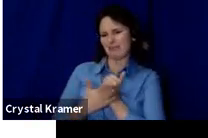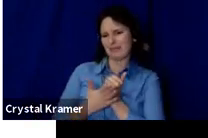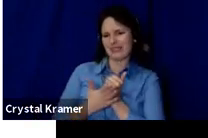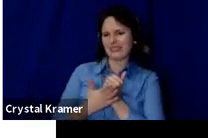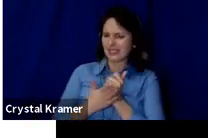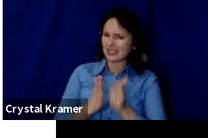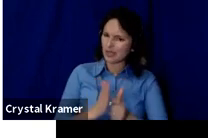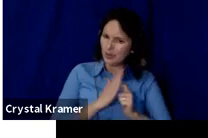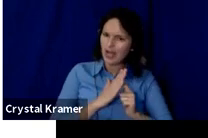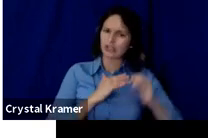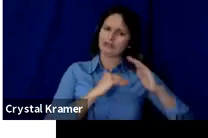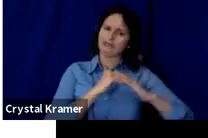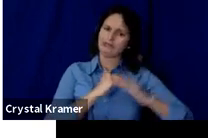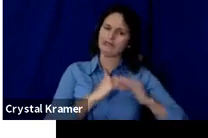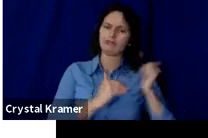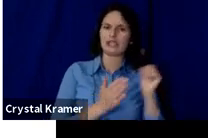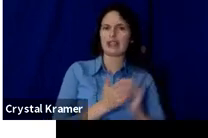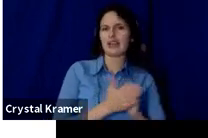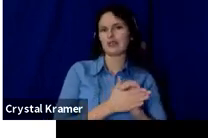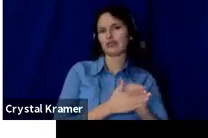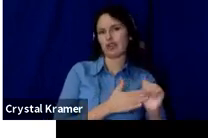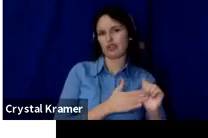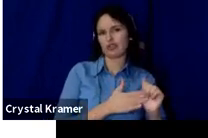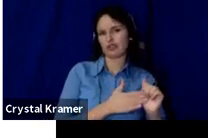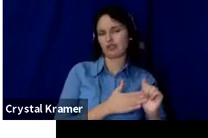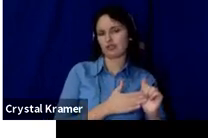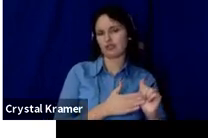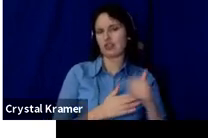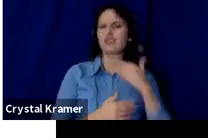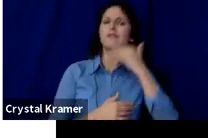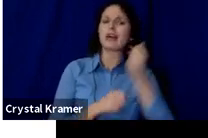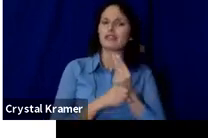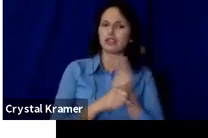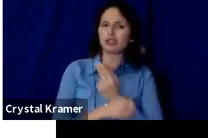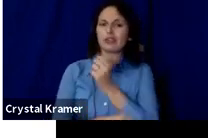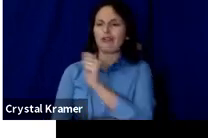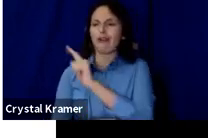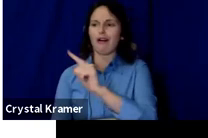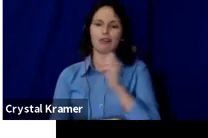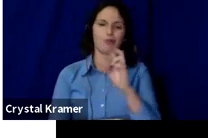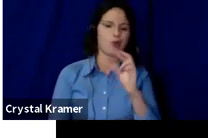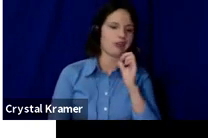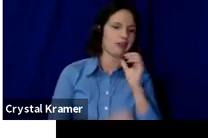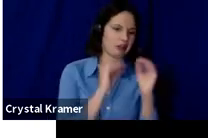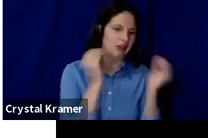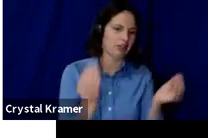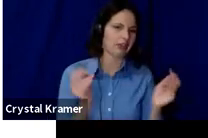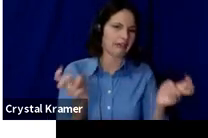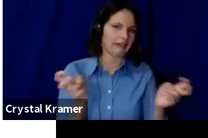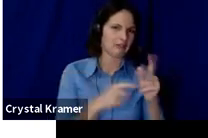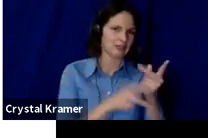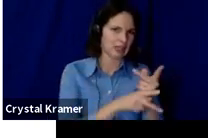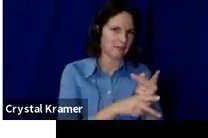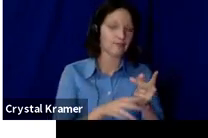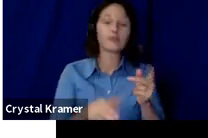However, if you're doing something where you can adjust if you don't hit $10,000 so that